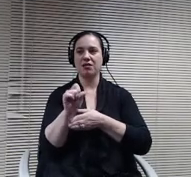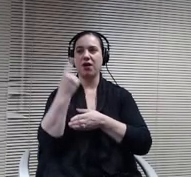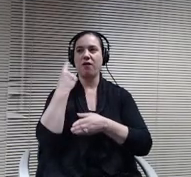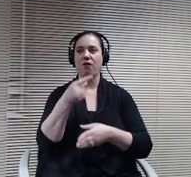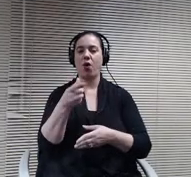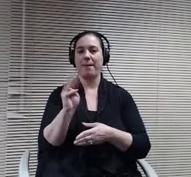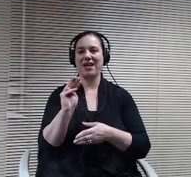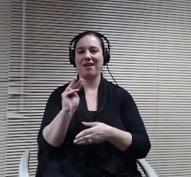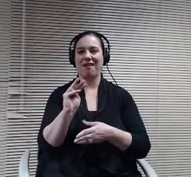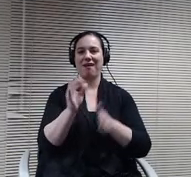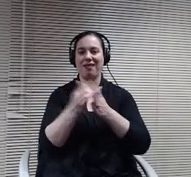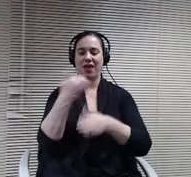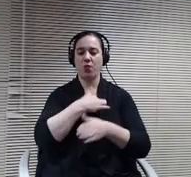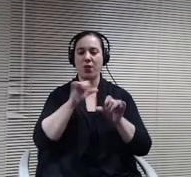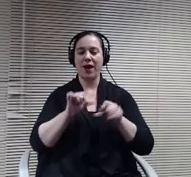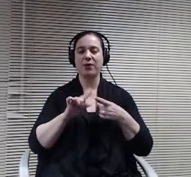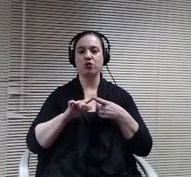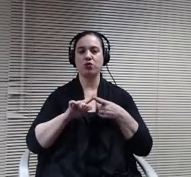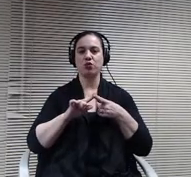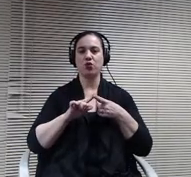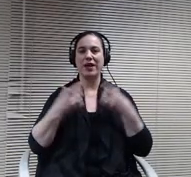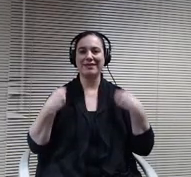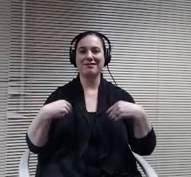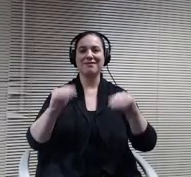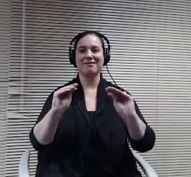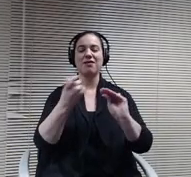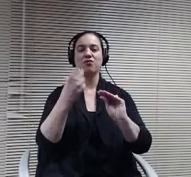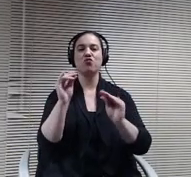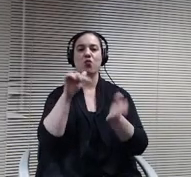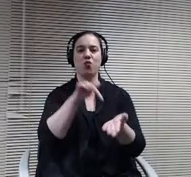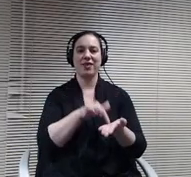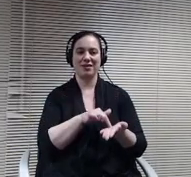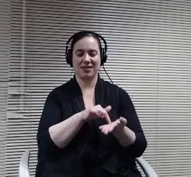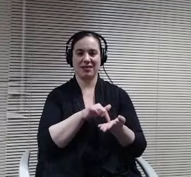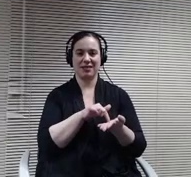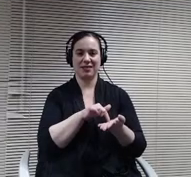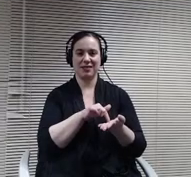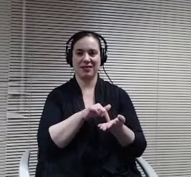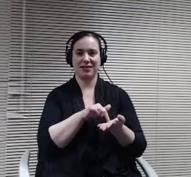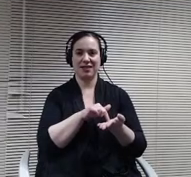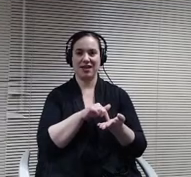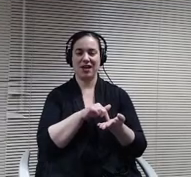able to sell. So this is the refunding bonds of the open web